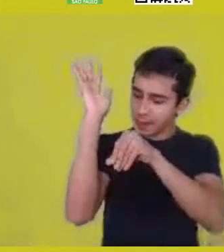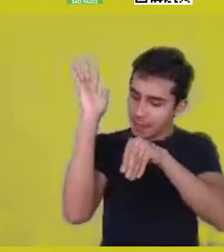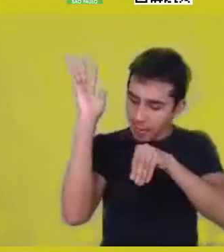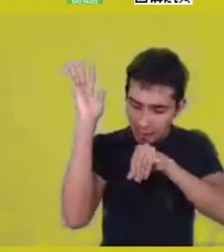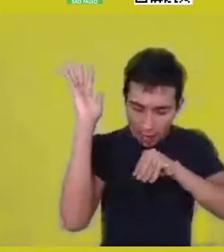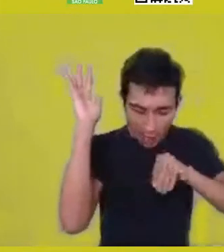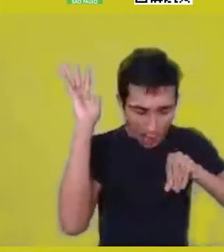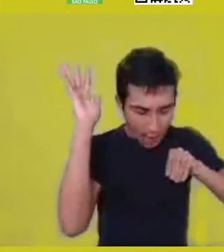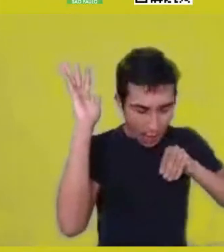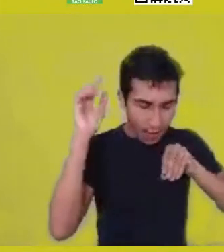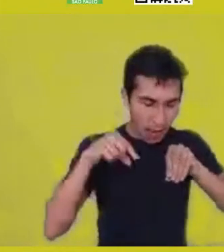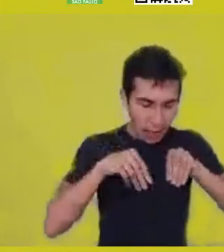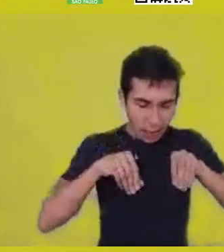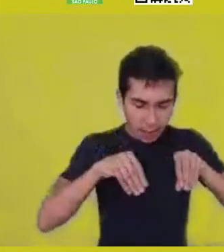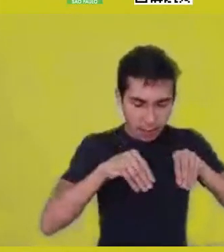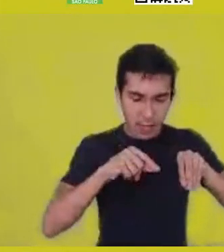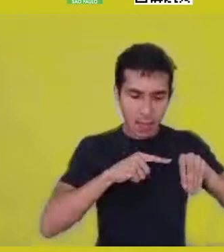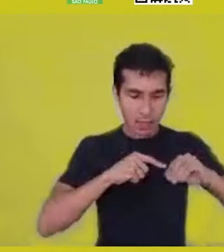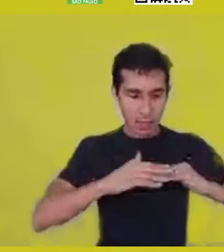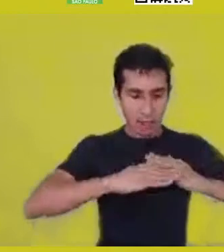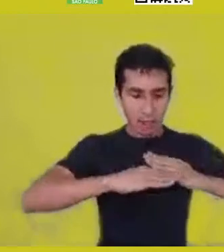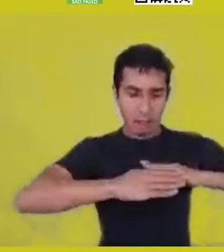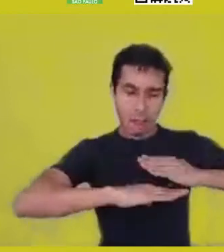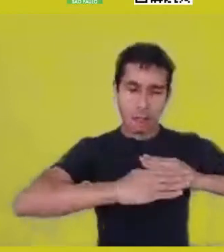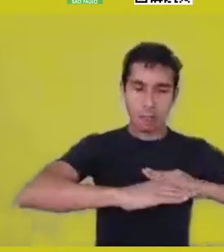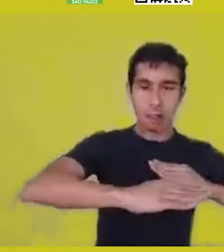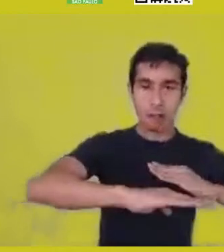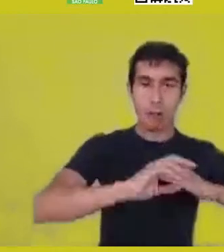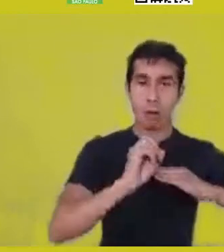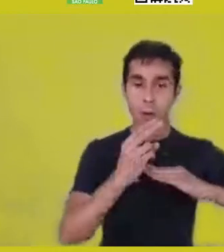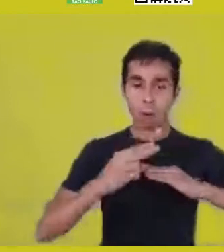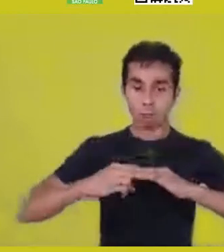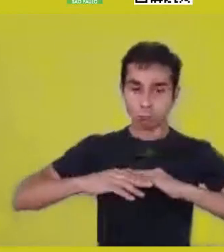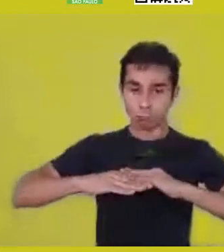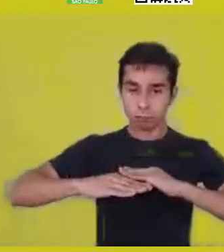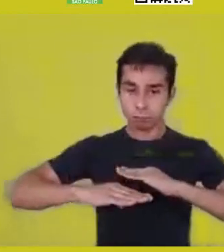with a certain composition also chromatically,